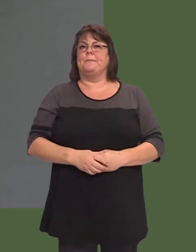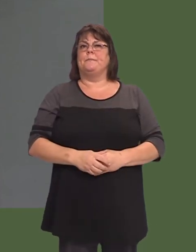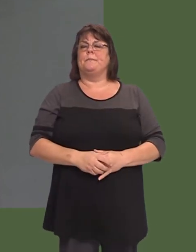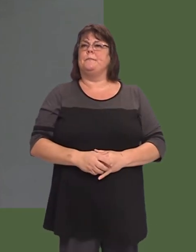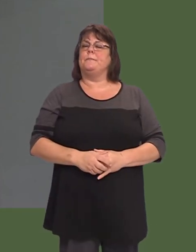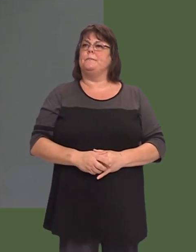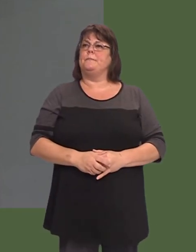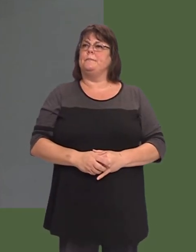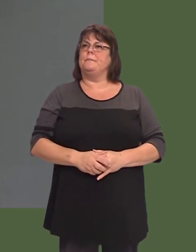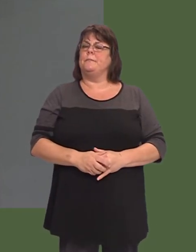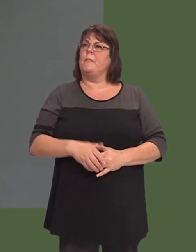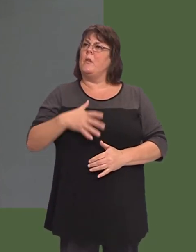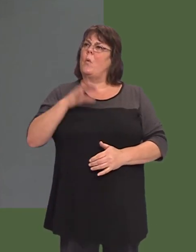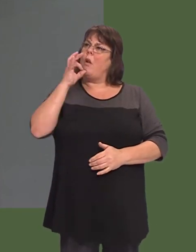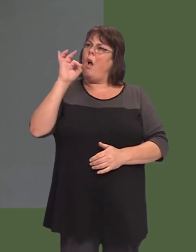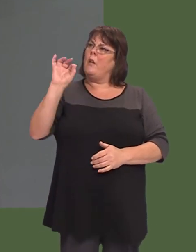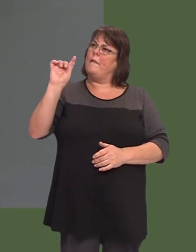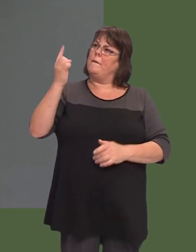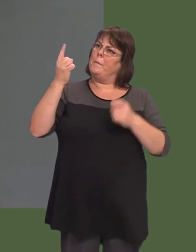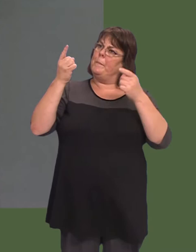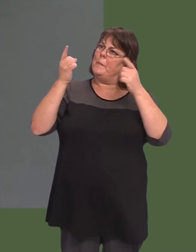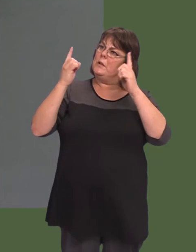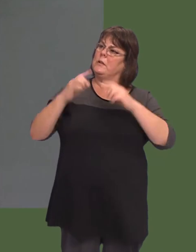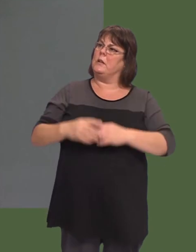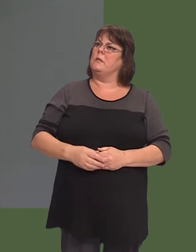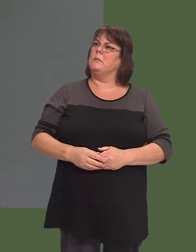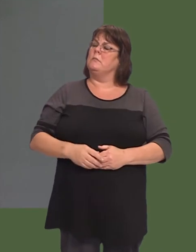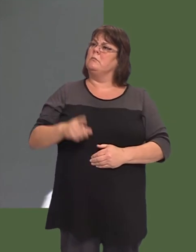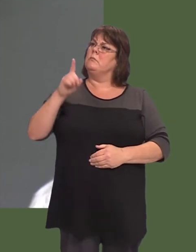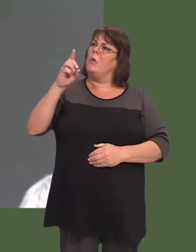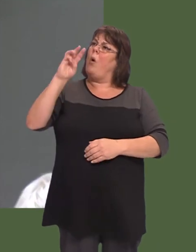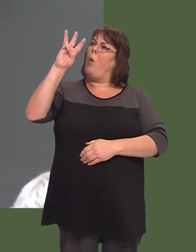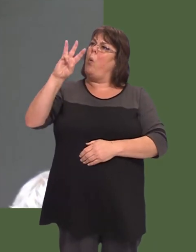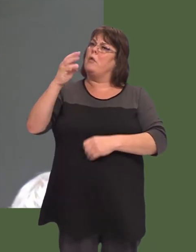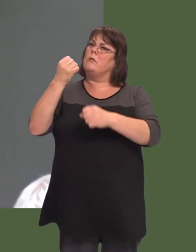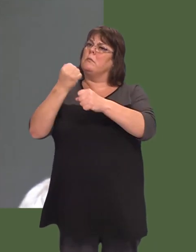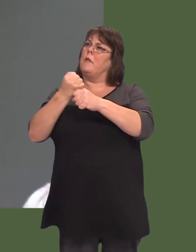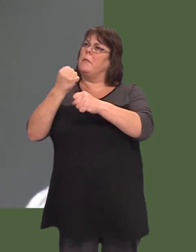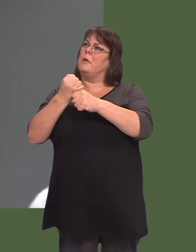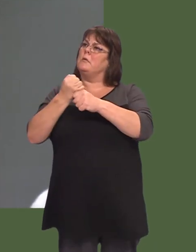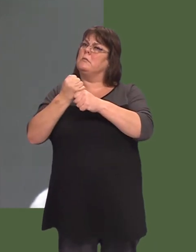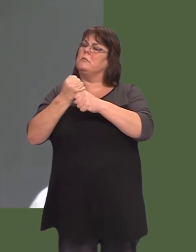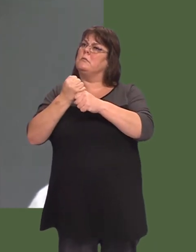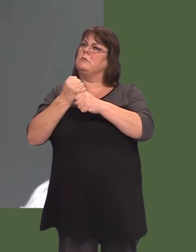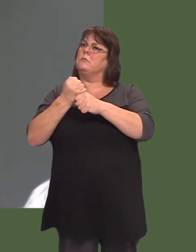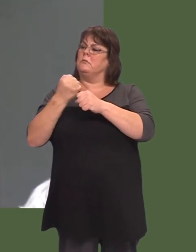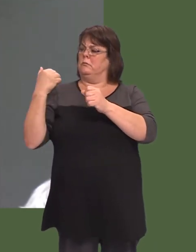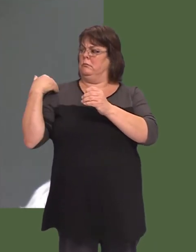temporary basis. So, could I ask, First Minister, what discussions the Welsh Government has had, and will have